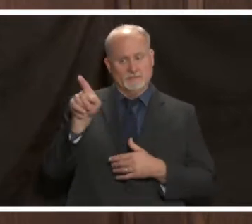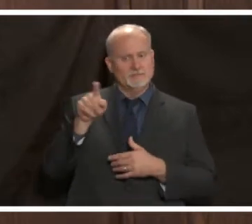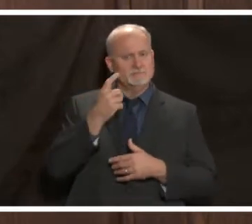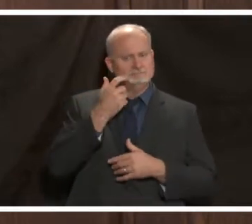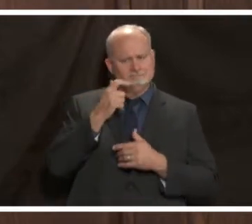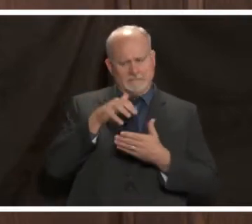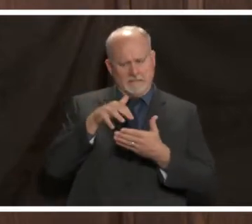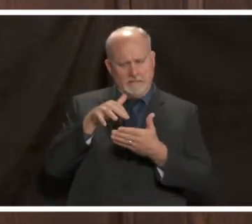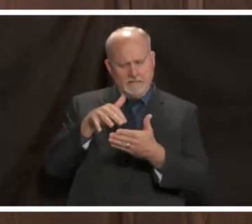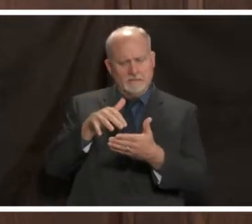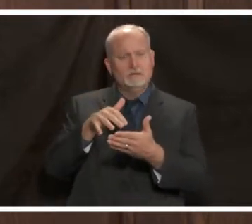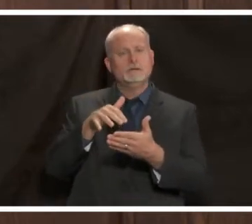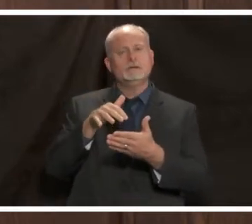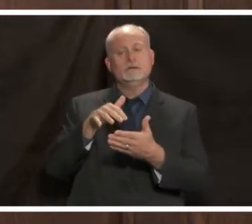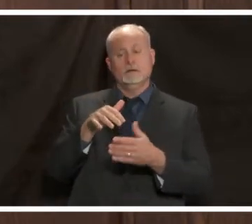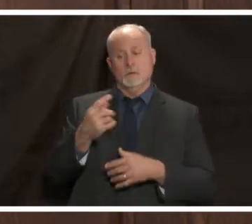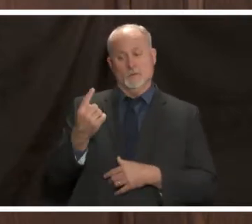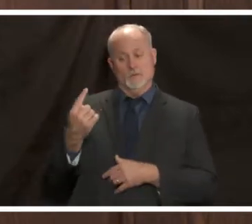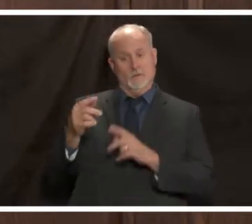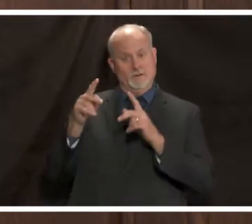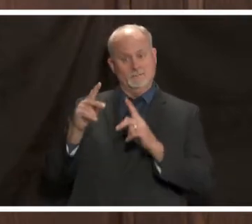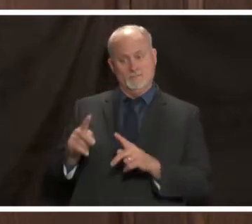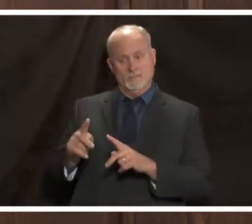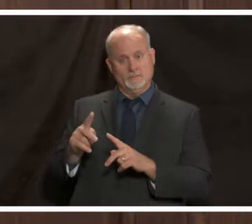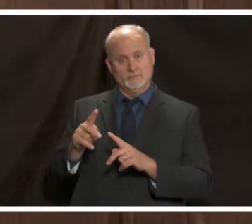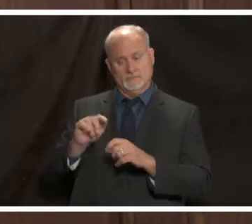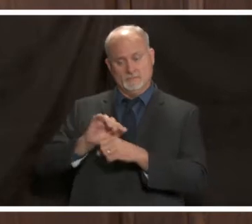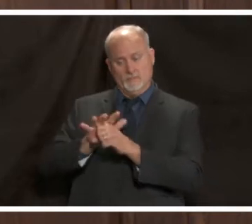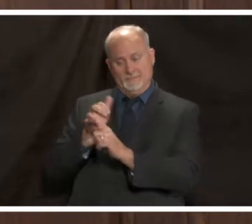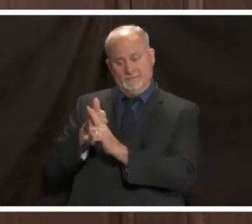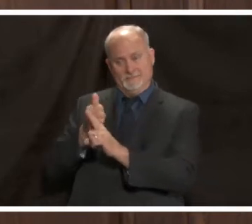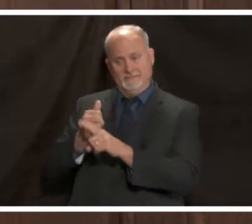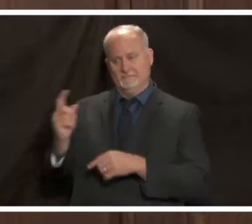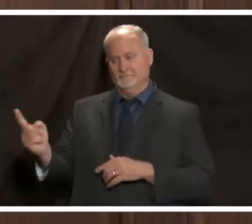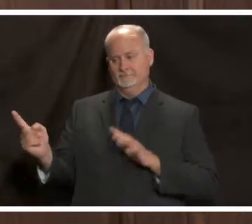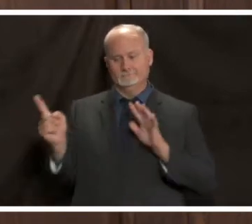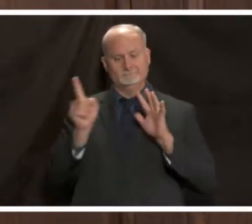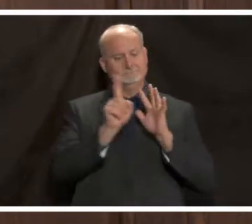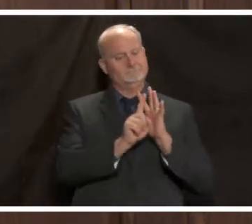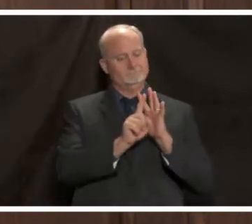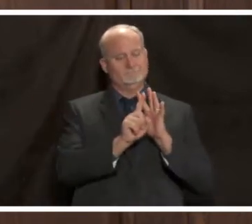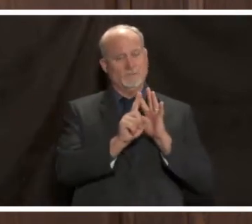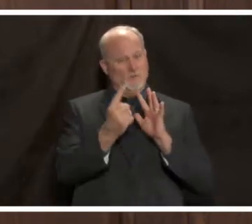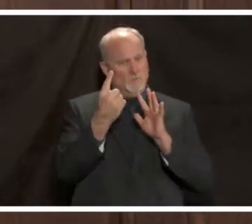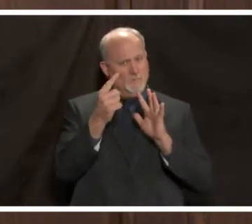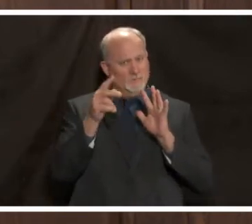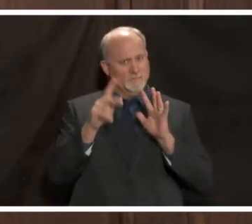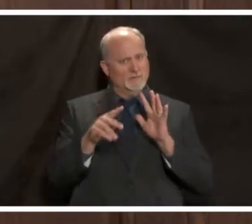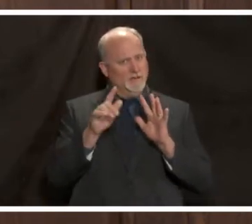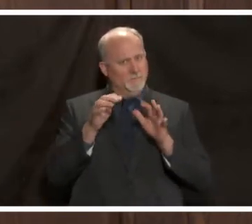person in a gathering that can transmit covid19 just want to share a couple of those numbers